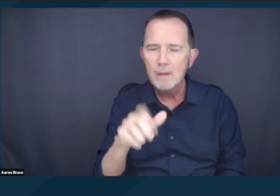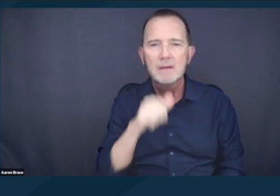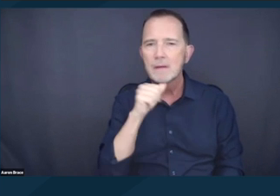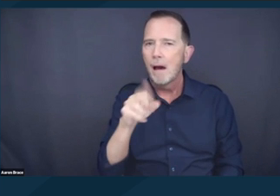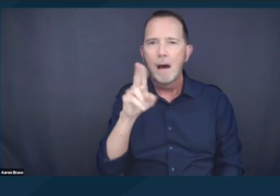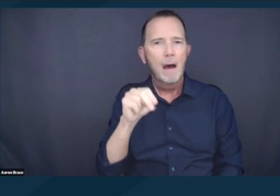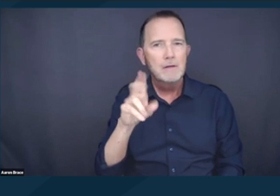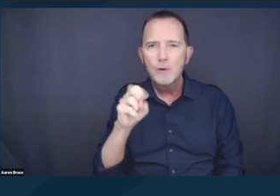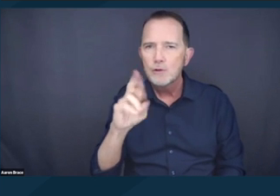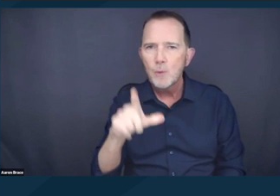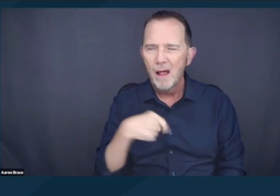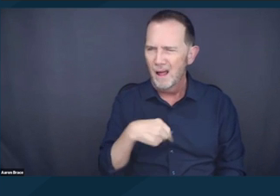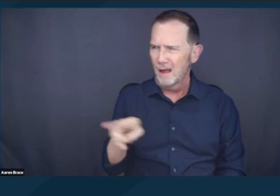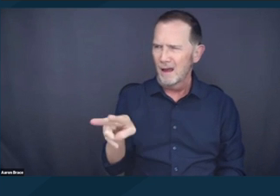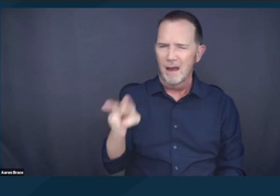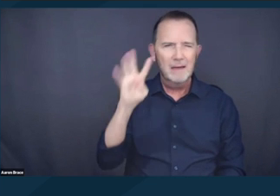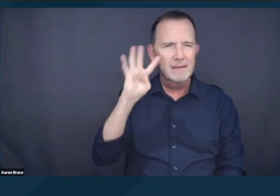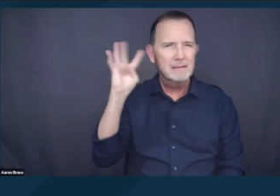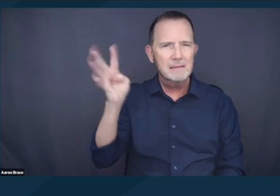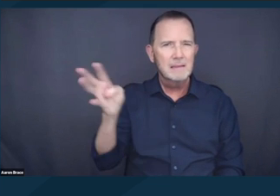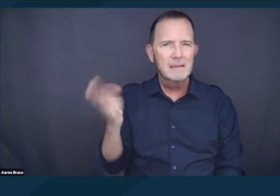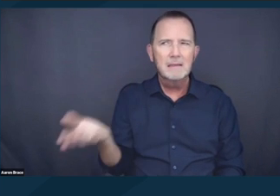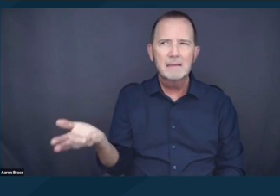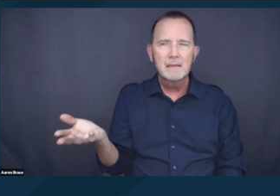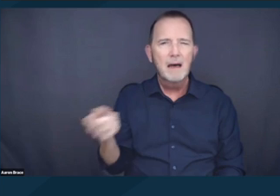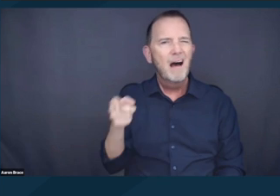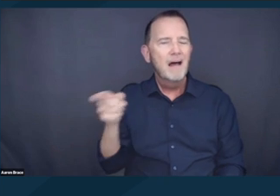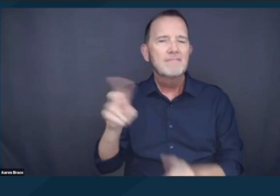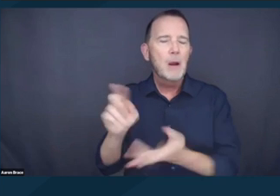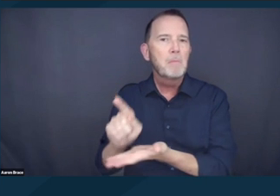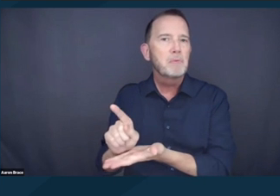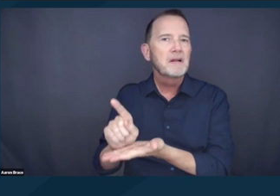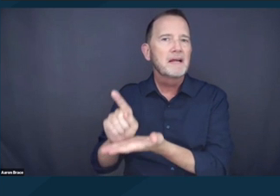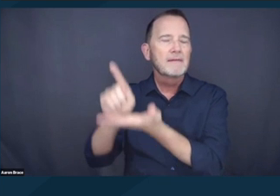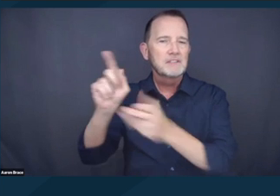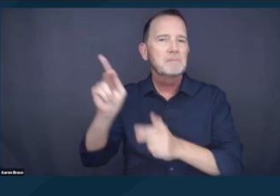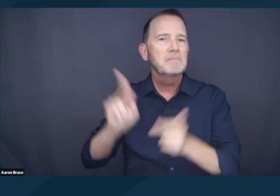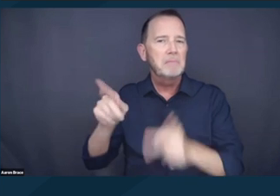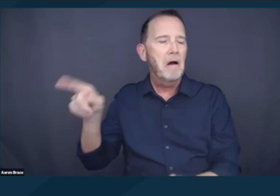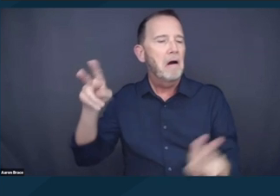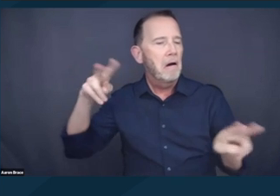because I think from their privileged point of view, that may not seem cruel or unusual,